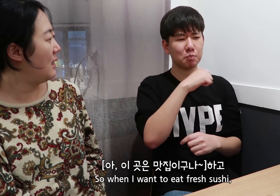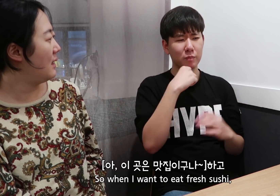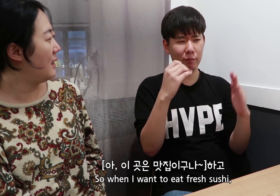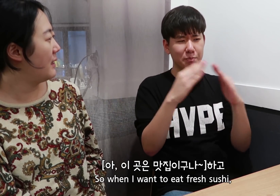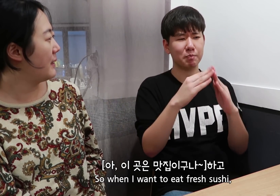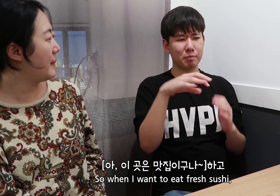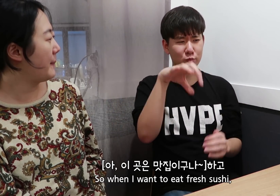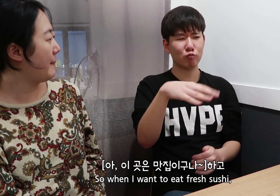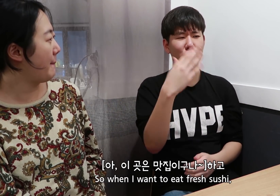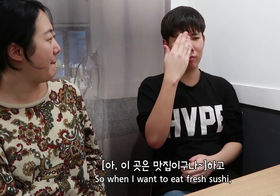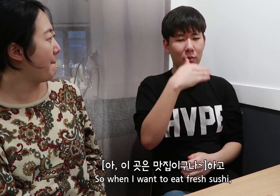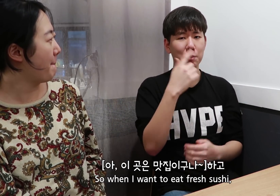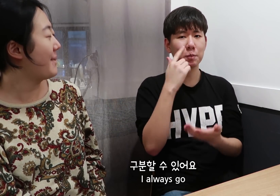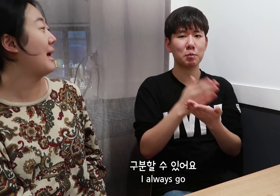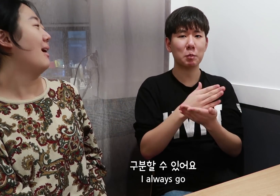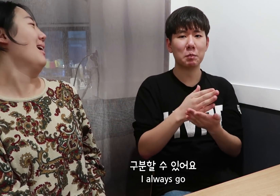So when I want to eat fresh sushi,